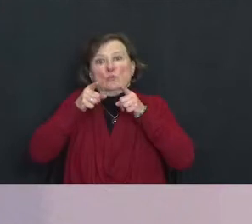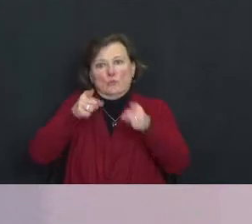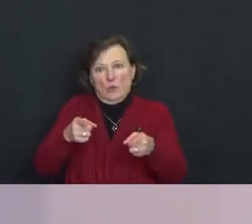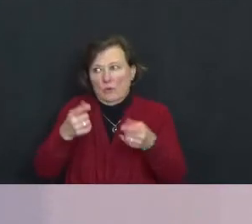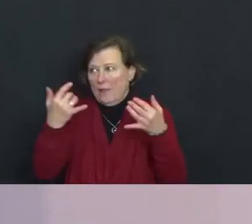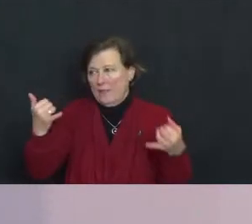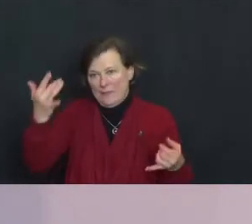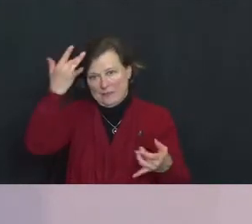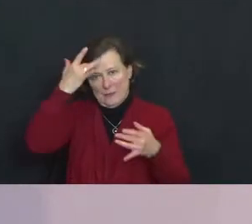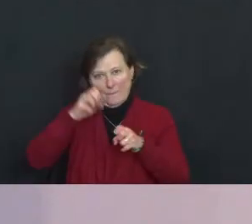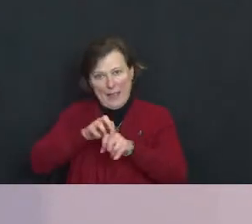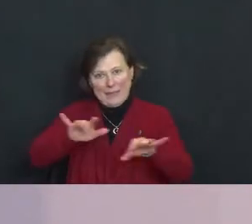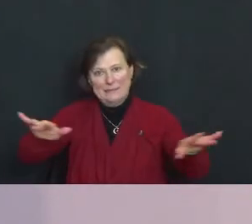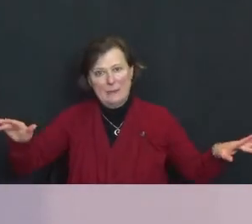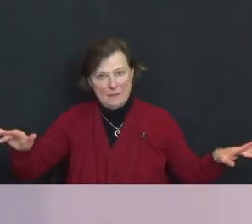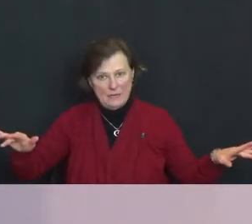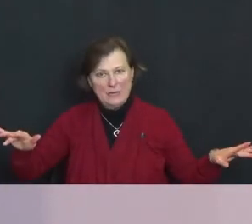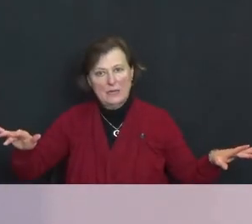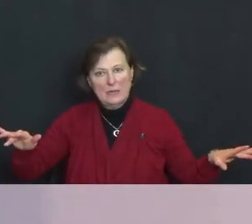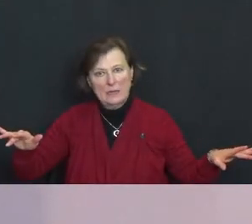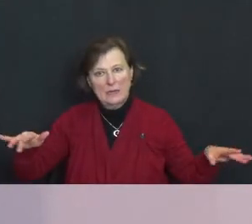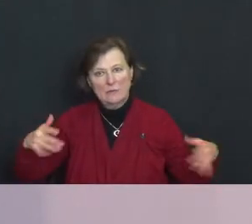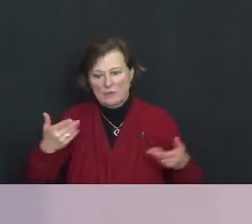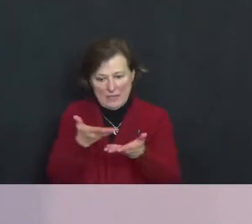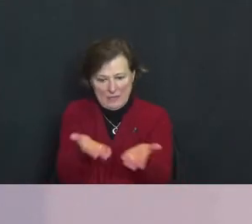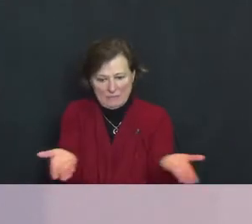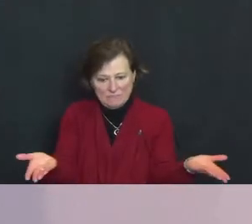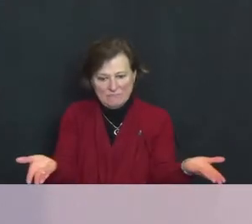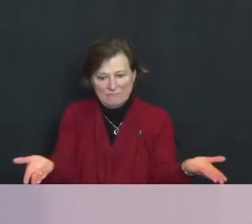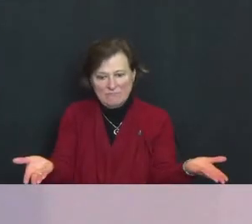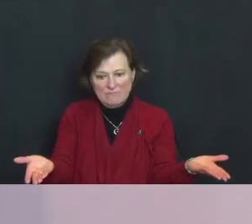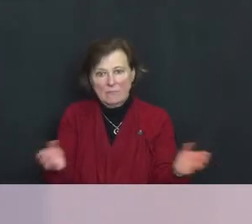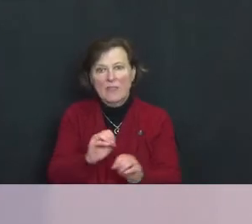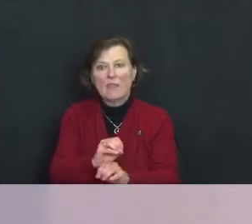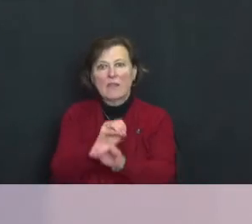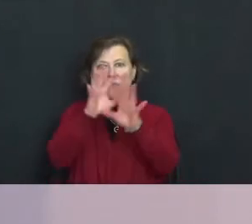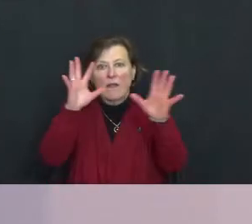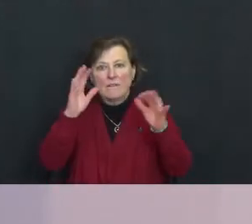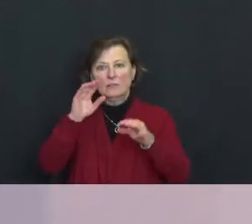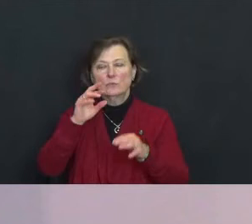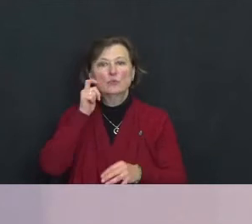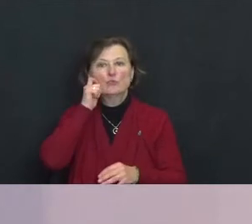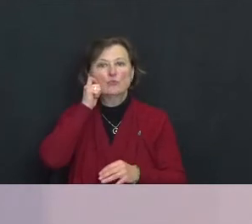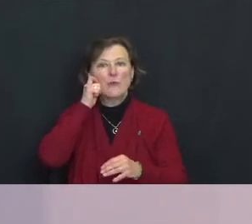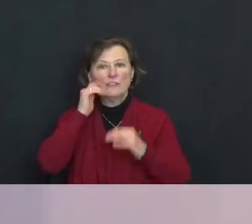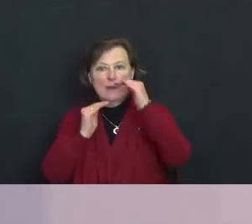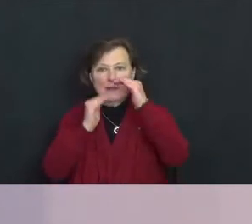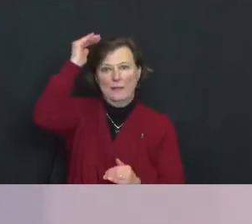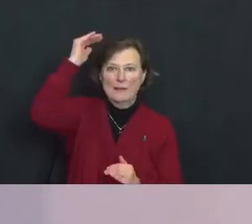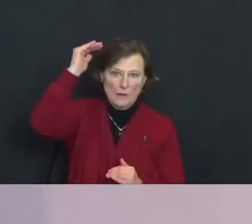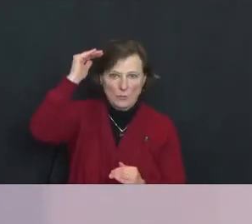It has especially laid bare the racial inequities in our society.